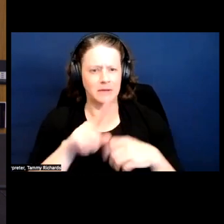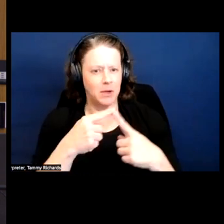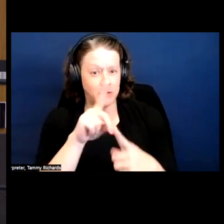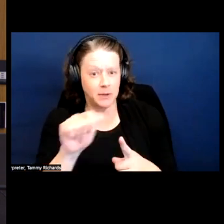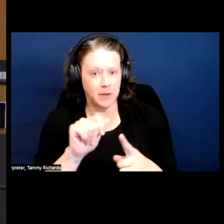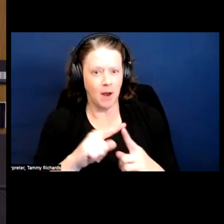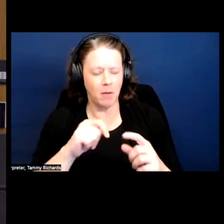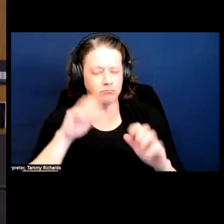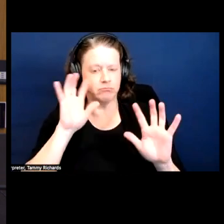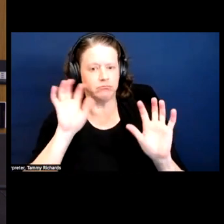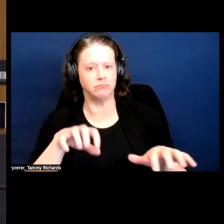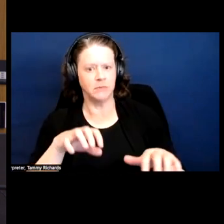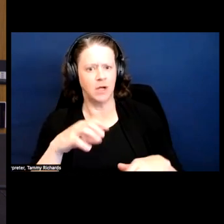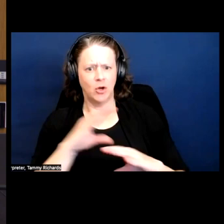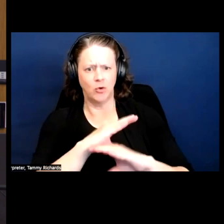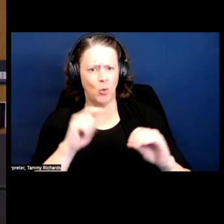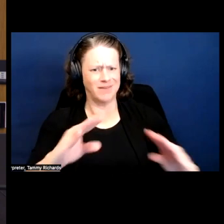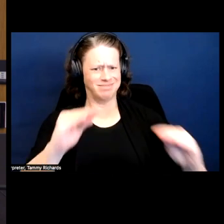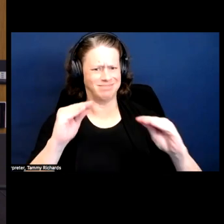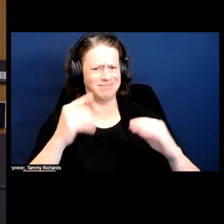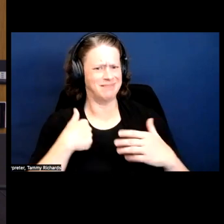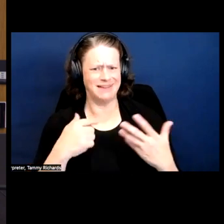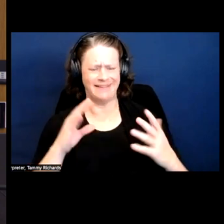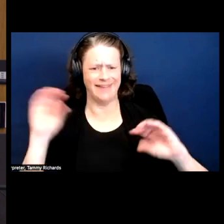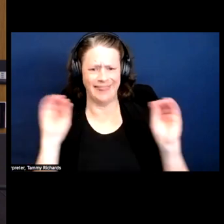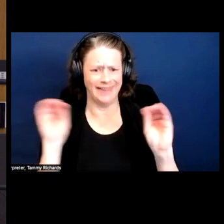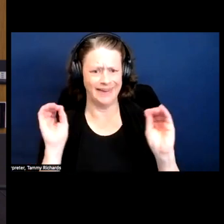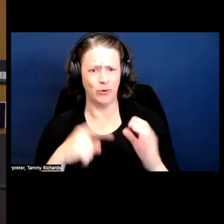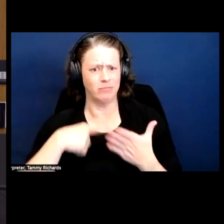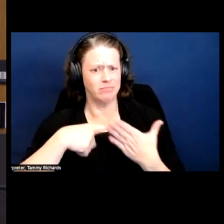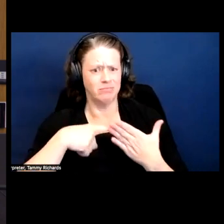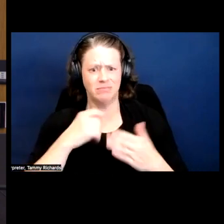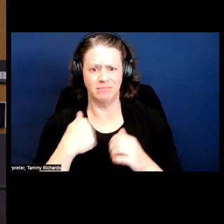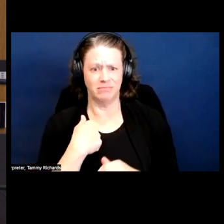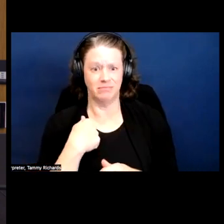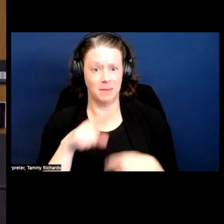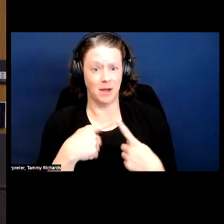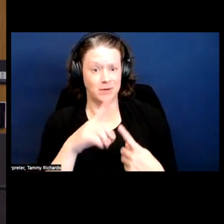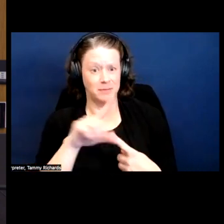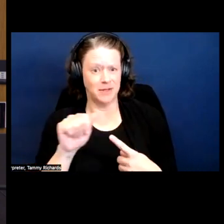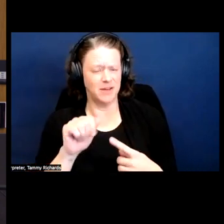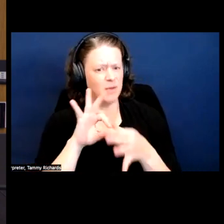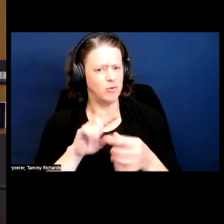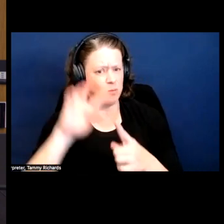blew my mind that I had never been taught or taught disability as a political issue